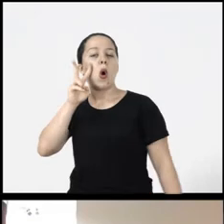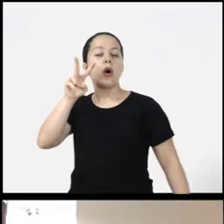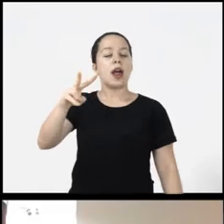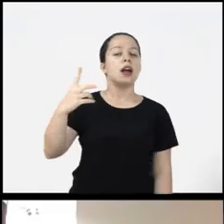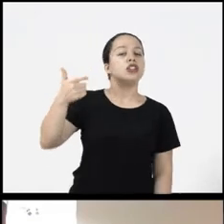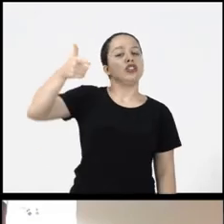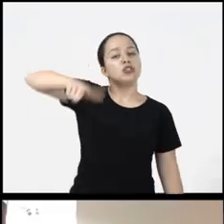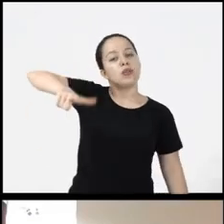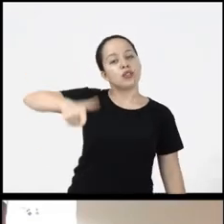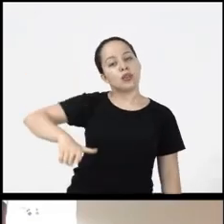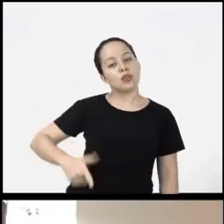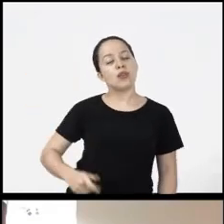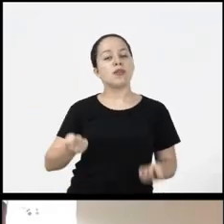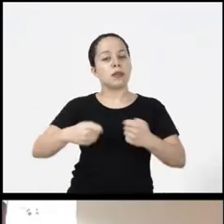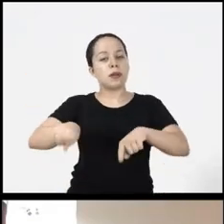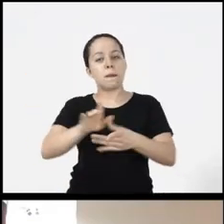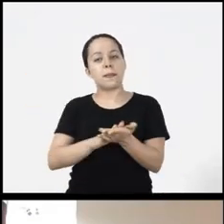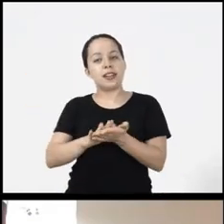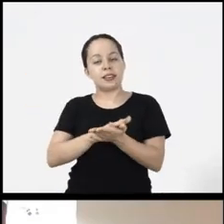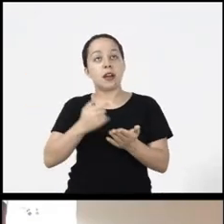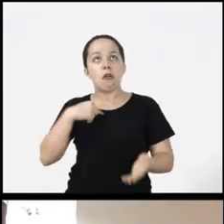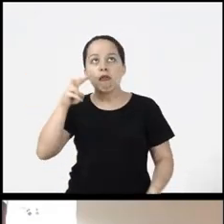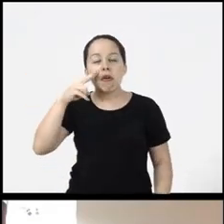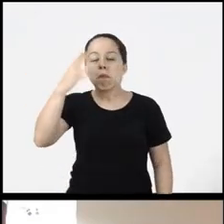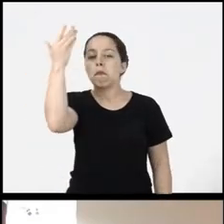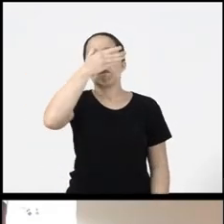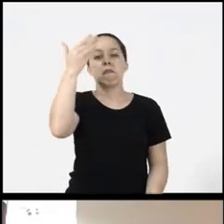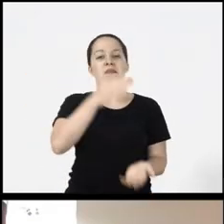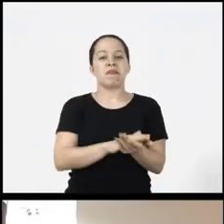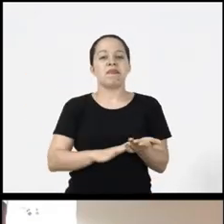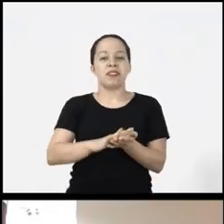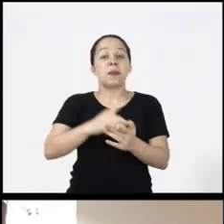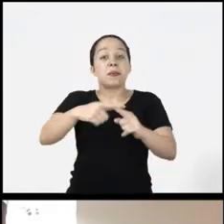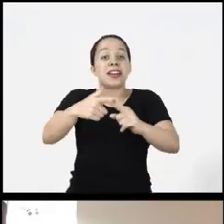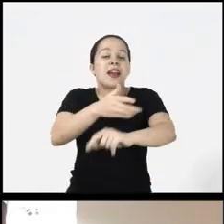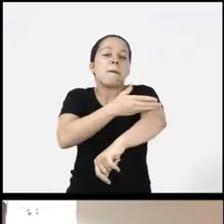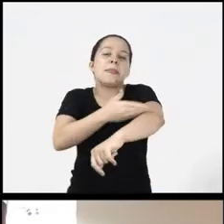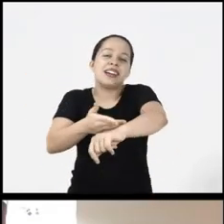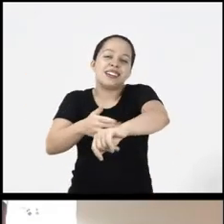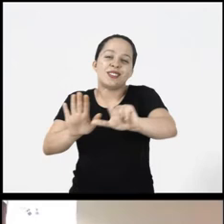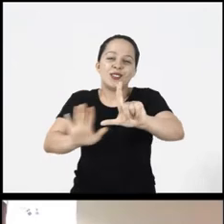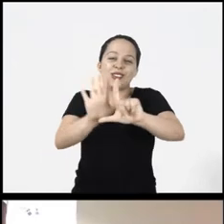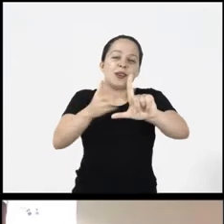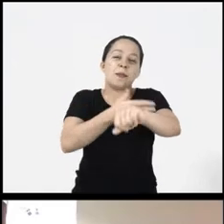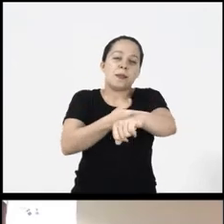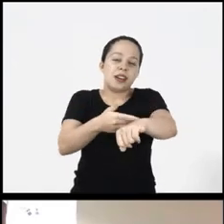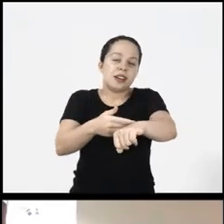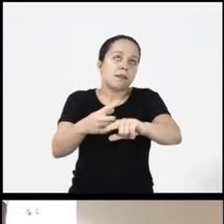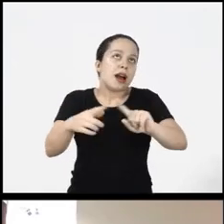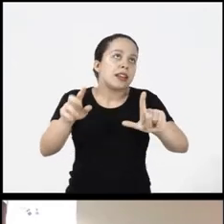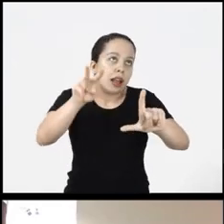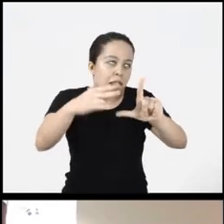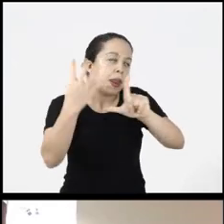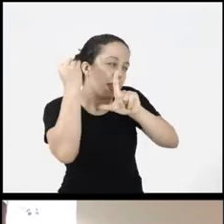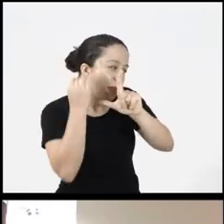this information repeatedly ok: And so I can offer this table but it also offered